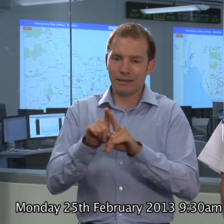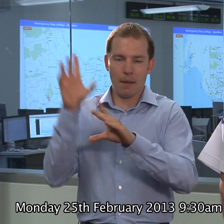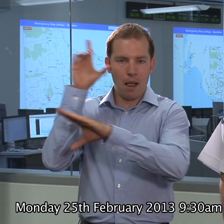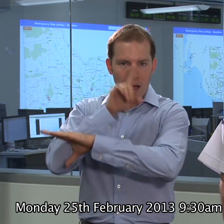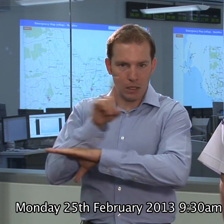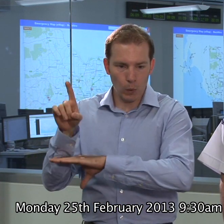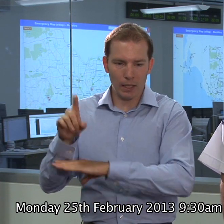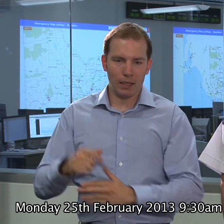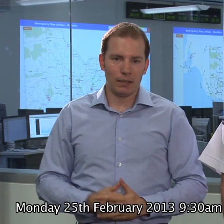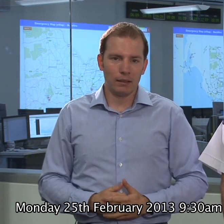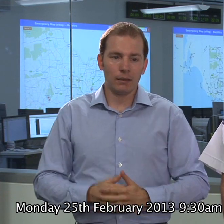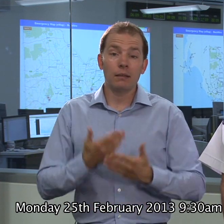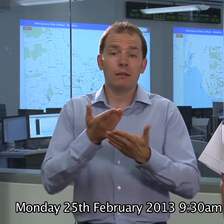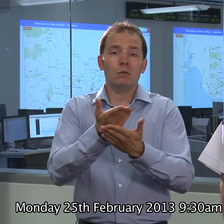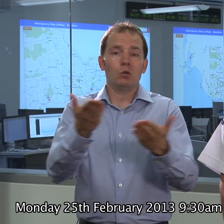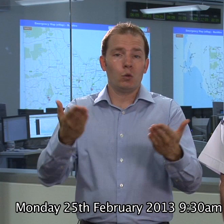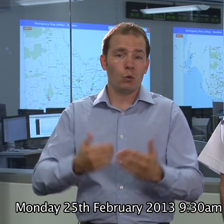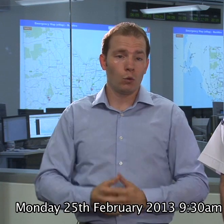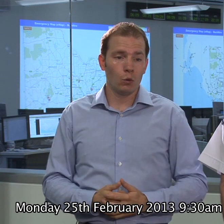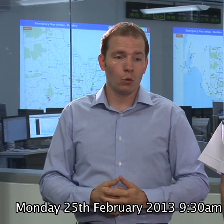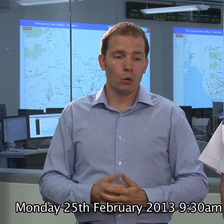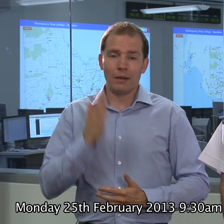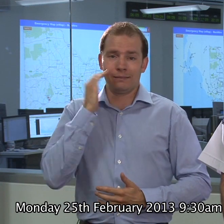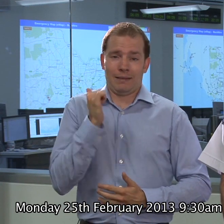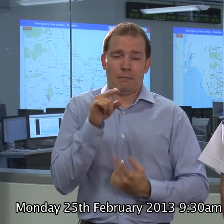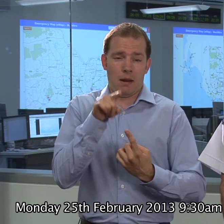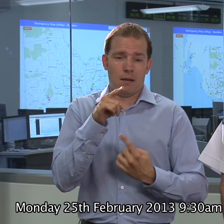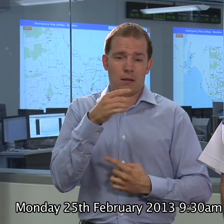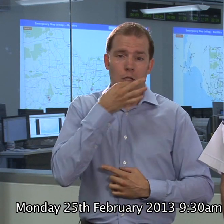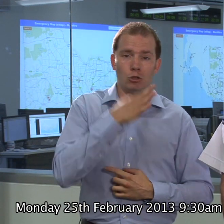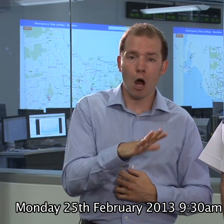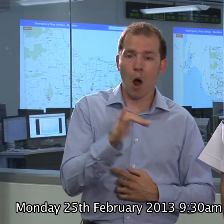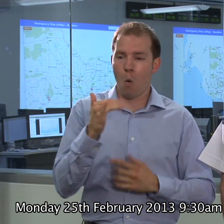To you, as someone who's out there, weather your a school child or weather your a parent,